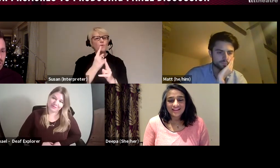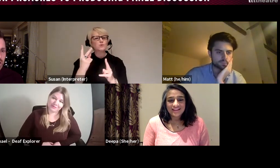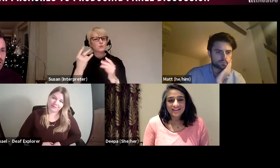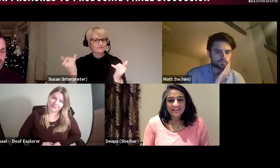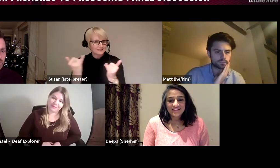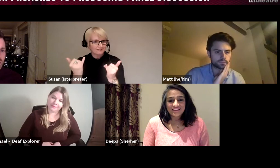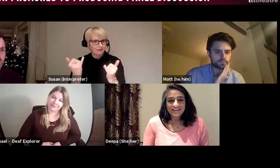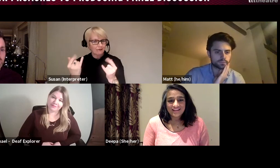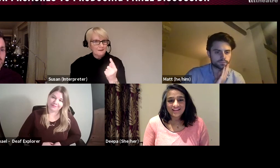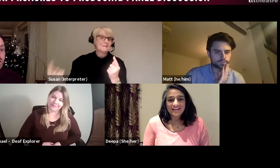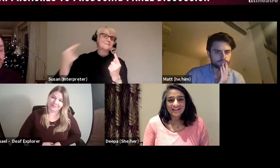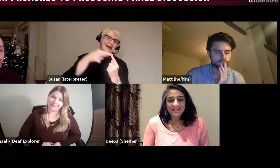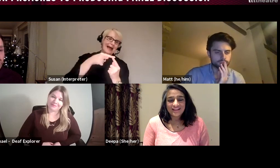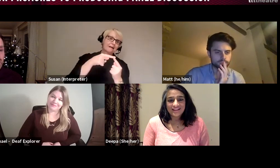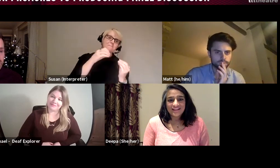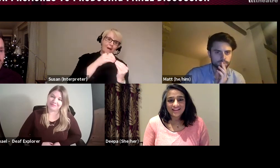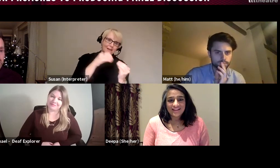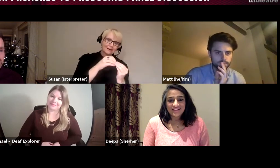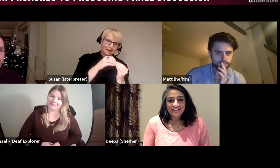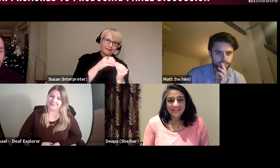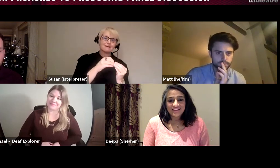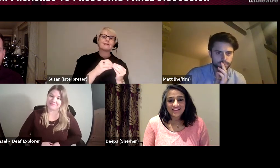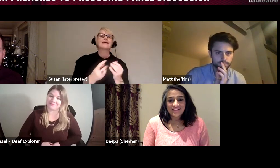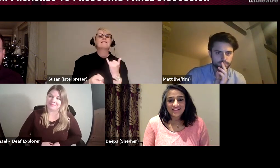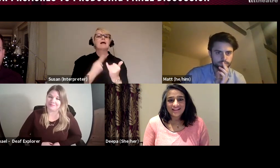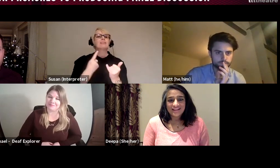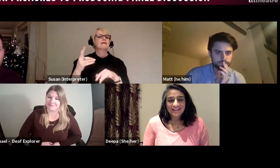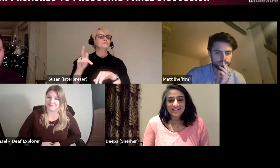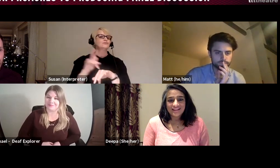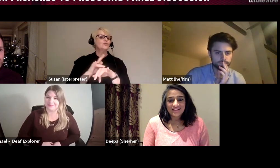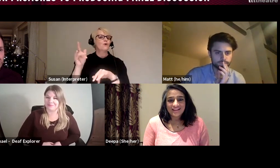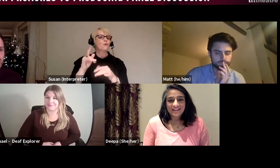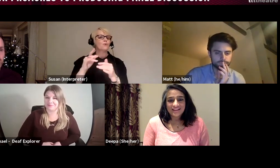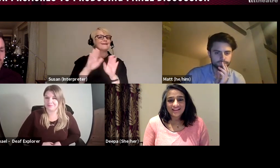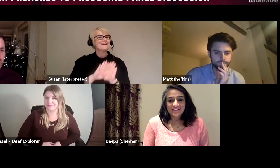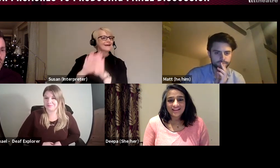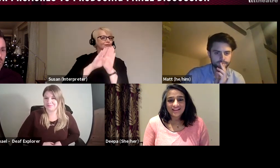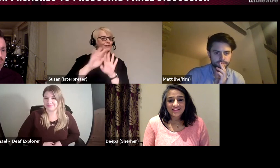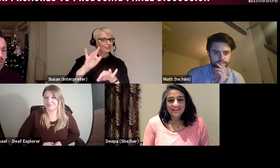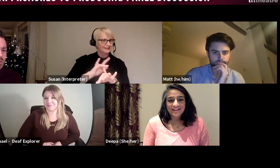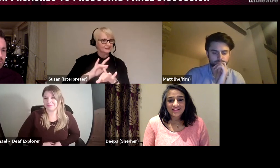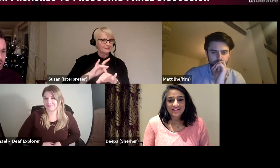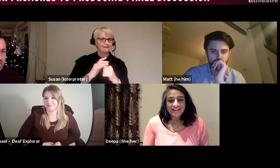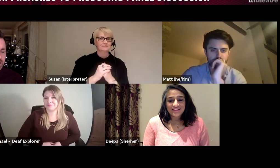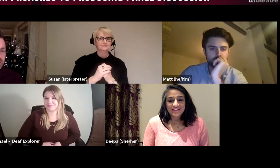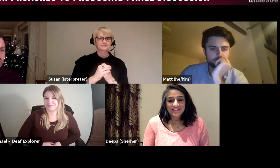another couple of teams, made a show for the National and for non zero one I was co-devising,